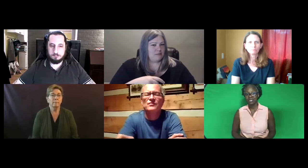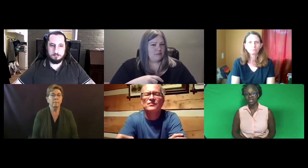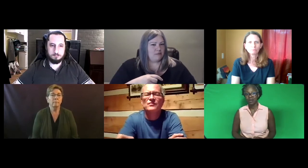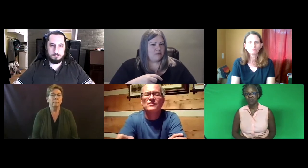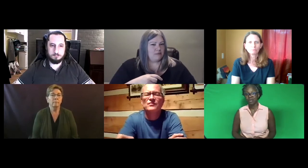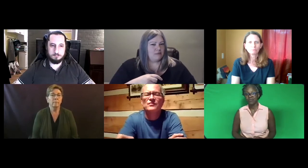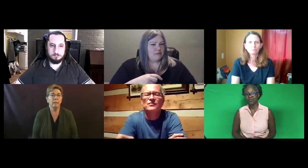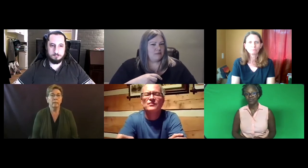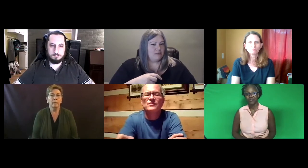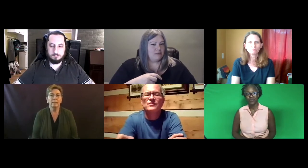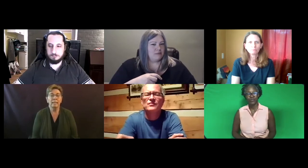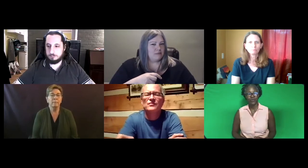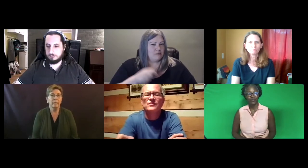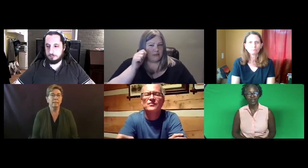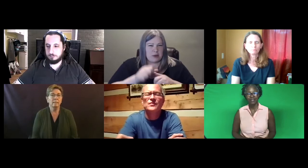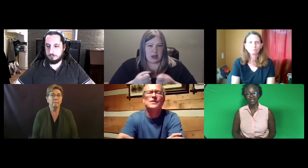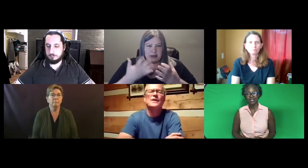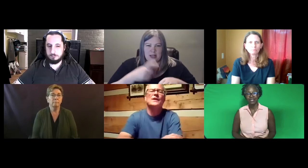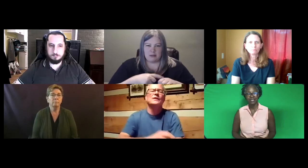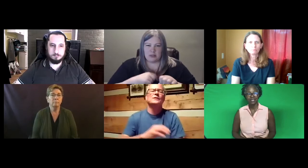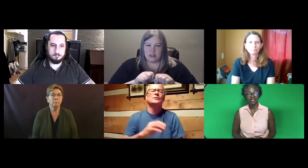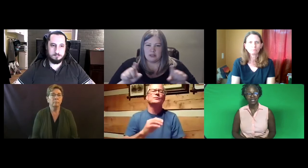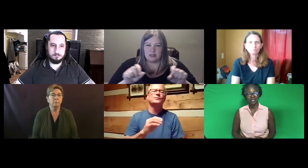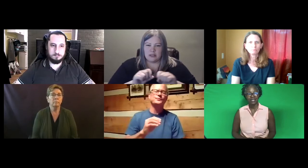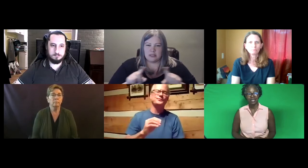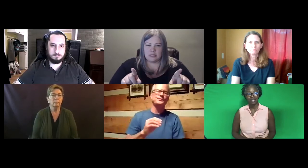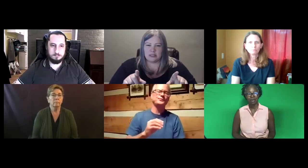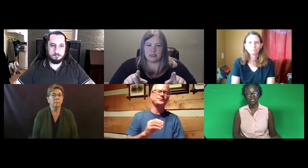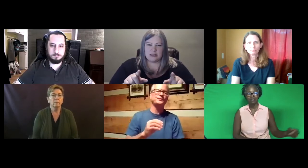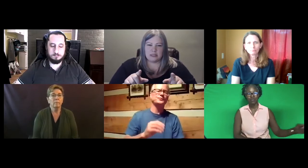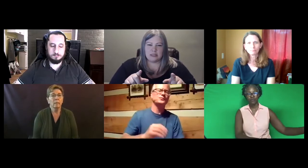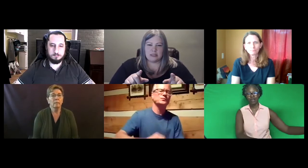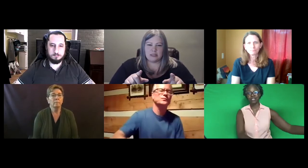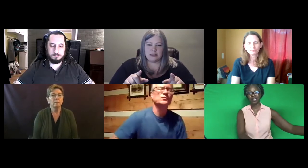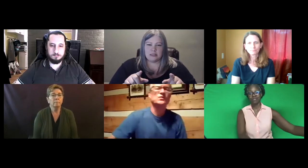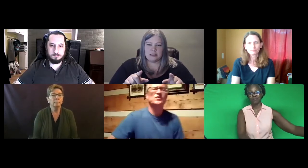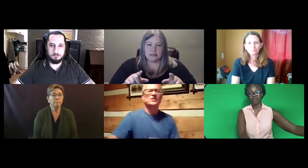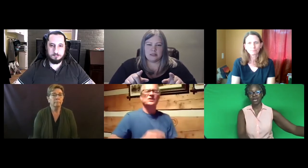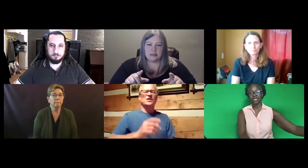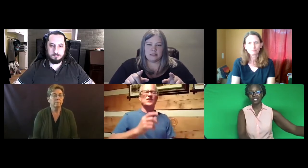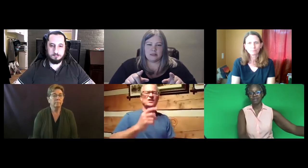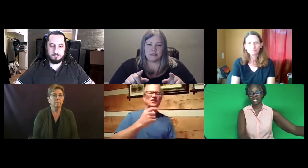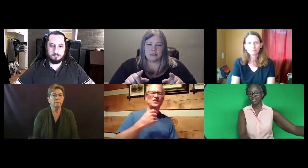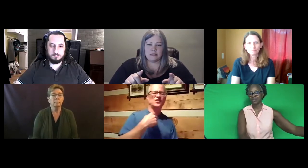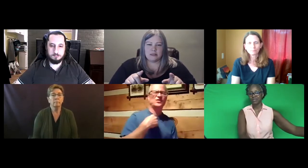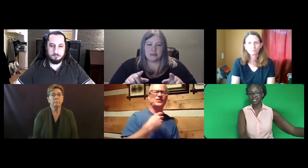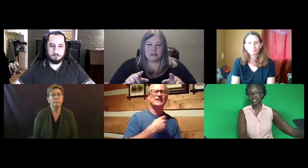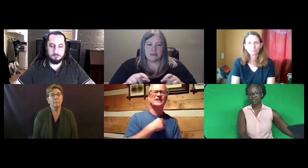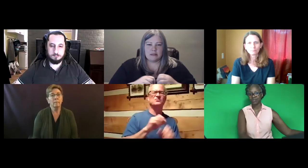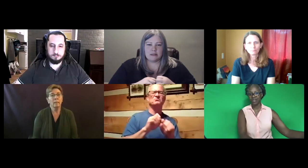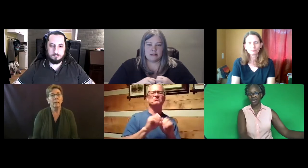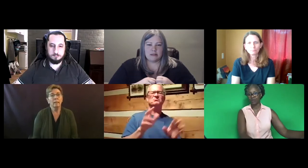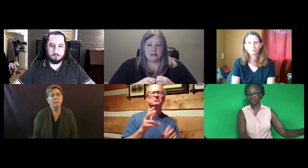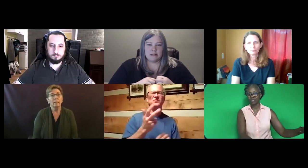How many -- I'm sorry, how many times did we send that survey out?